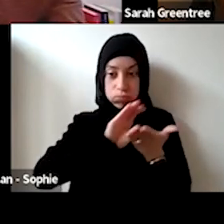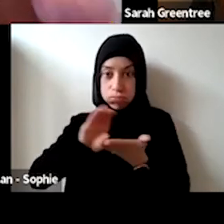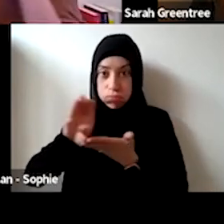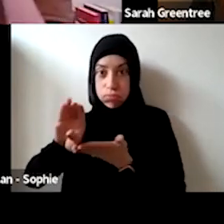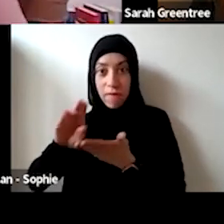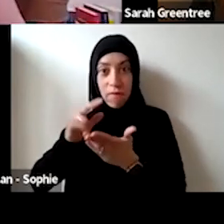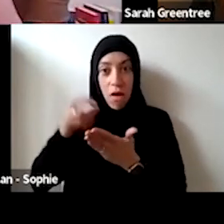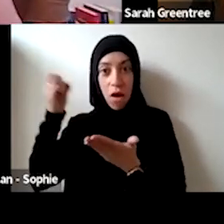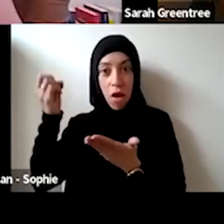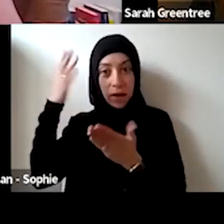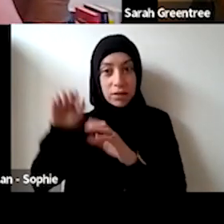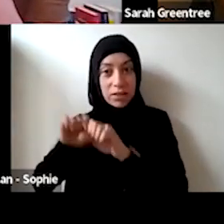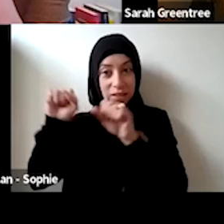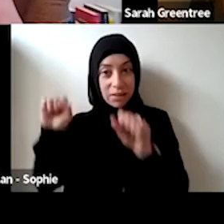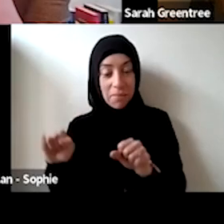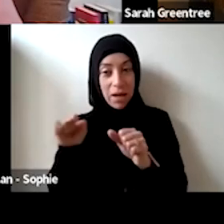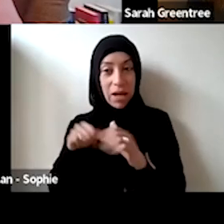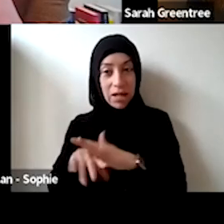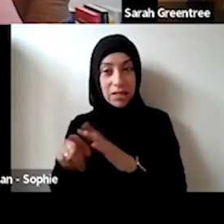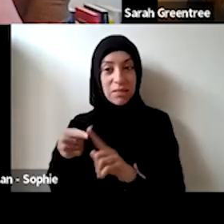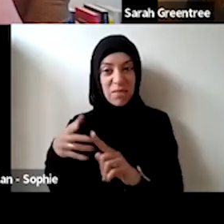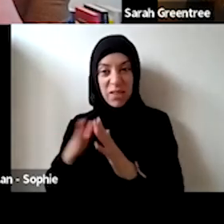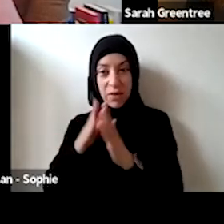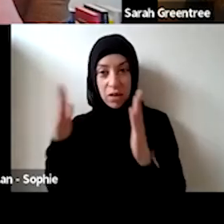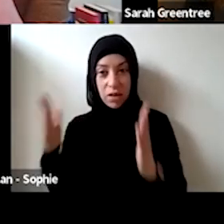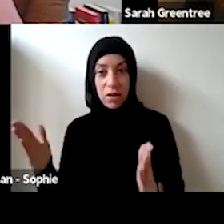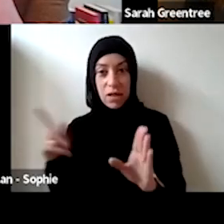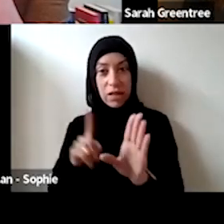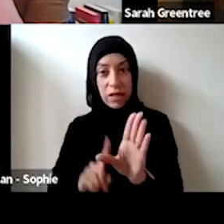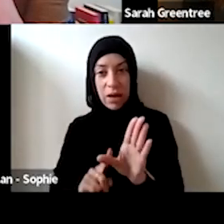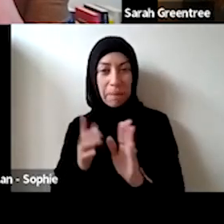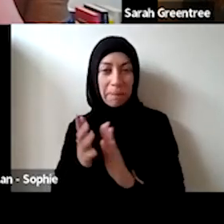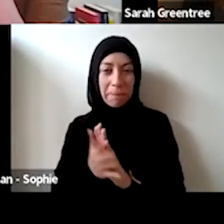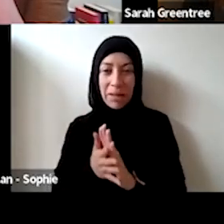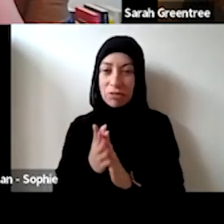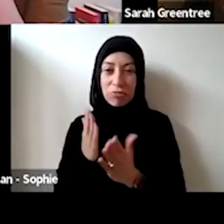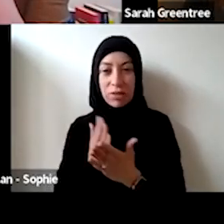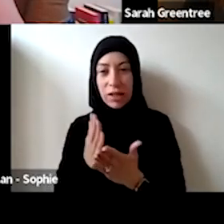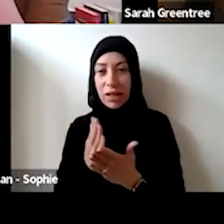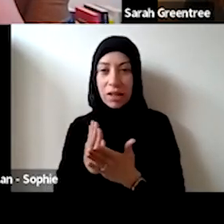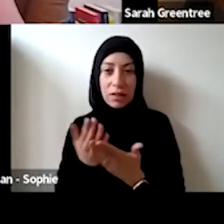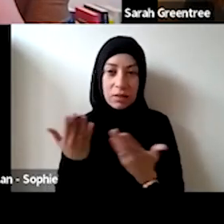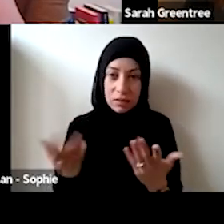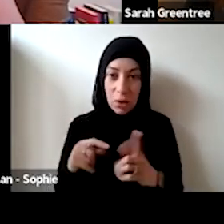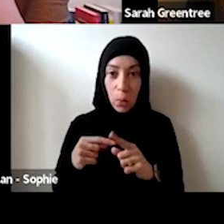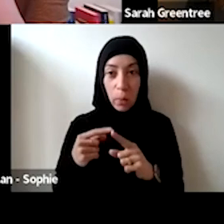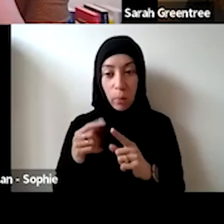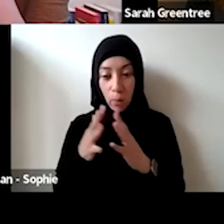lighting system, you know, within a particular year, with the four-year investment, then it would not be really a competitive. and particularly with the four year investment, then it would not really be a competitive proposal in that sense. So it comes back to that diversification of